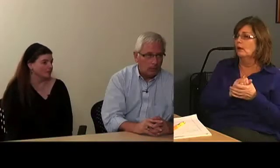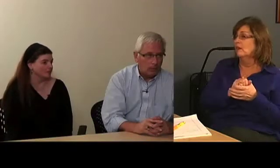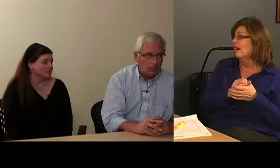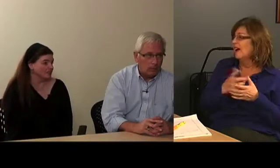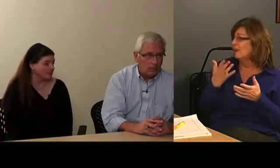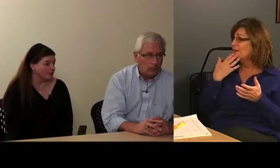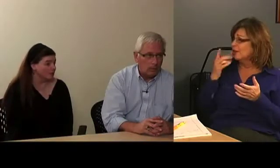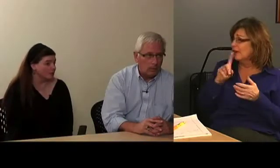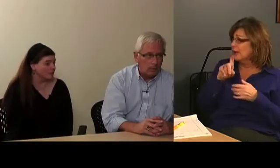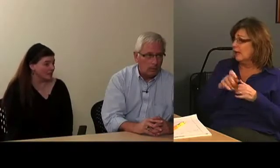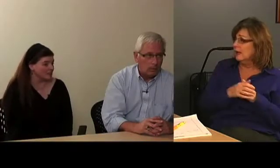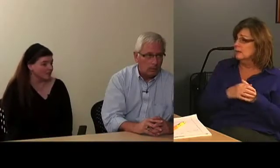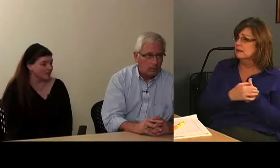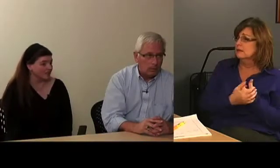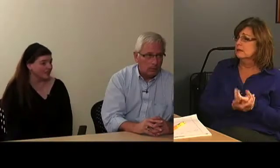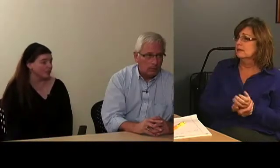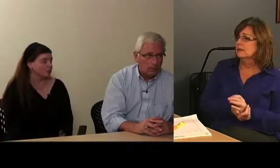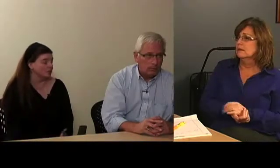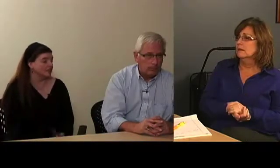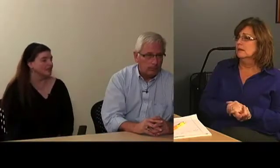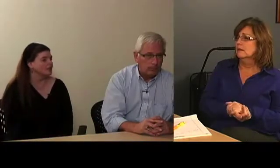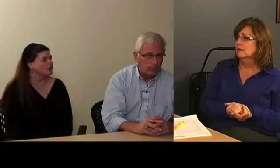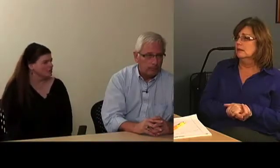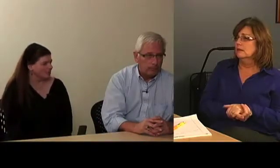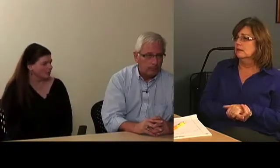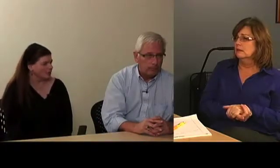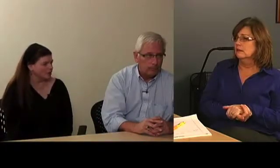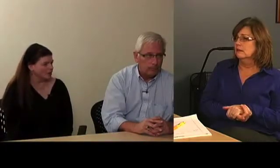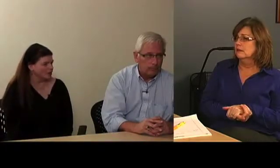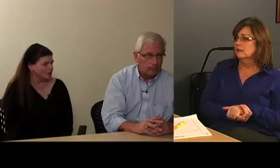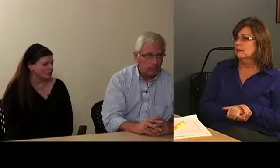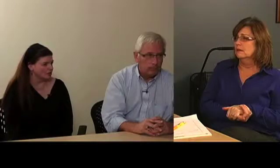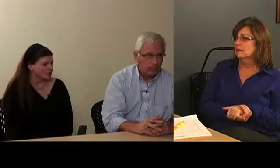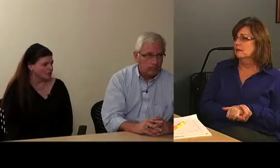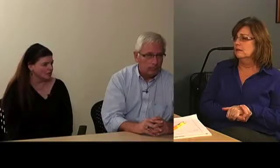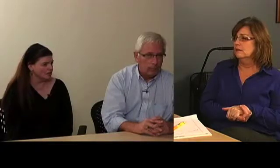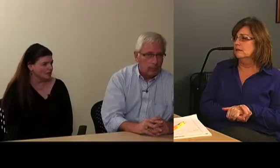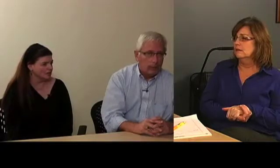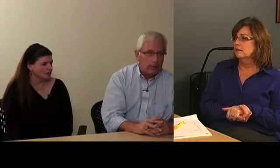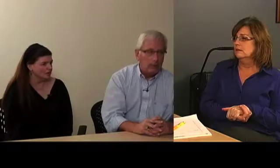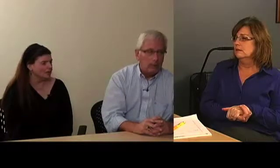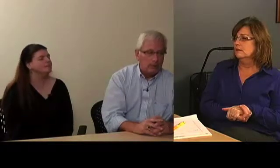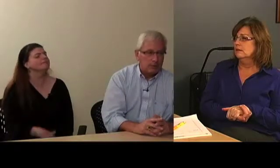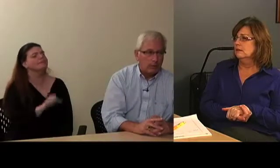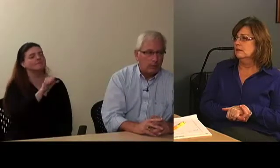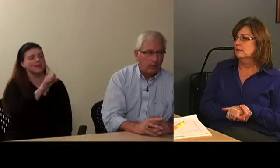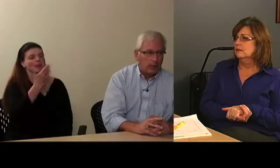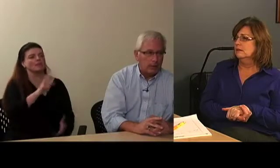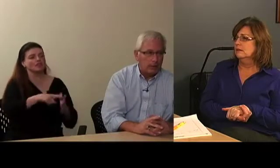Did they take responsibility for that? Who did? Do you think that would be a good opening question? Neil: Yea. Maybe start with that.